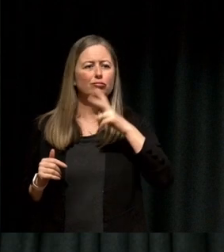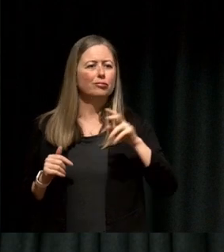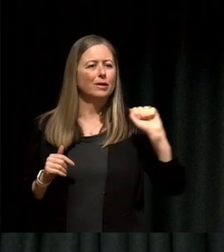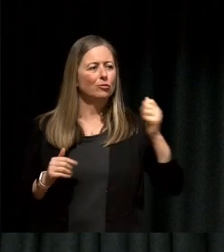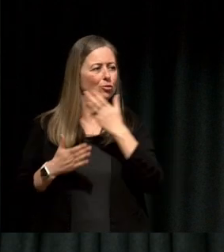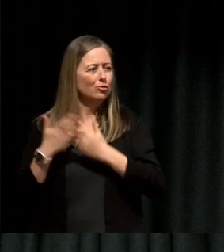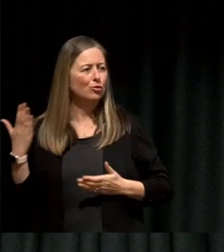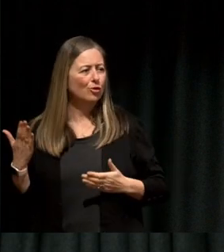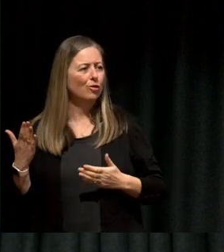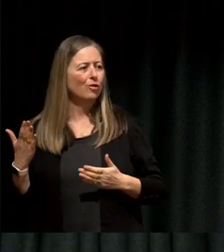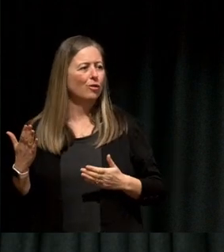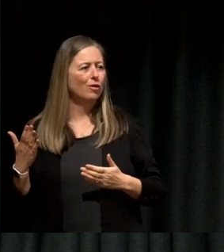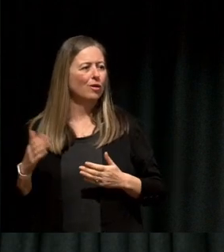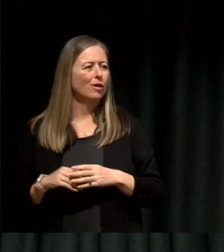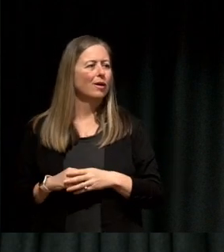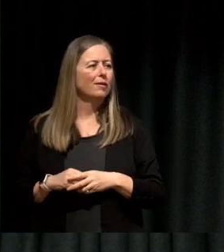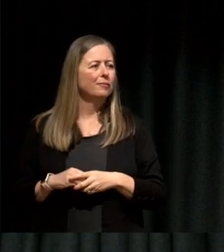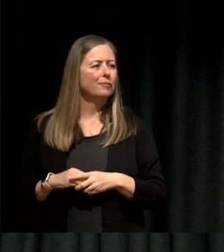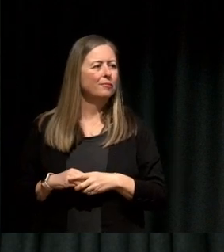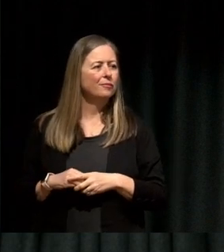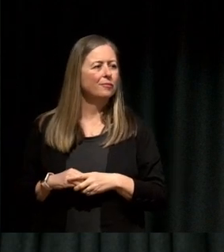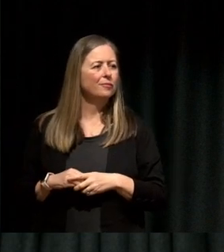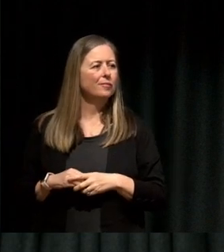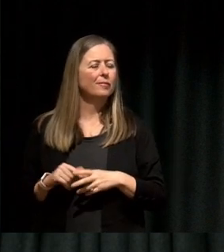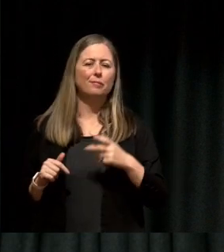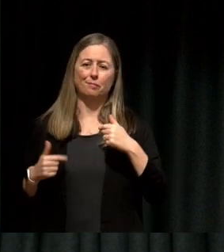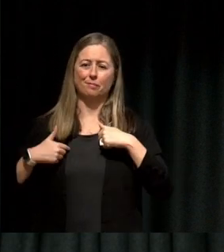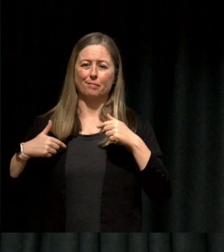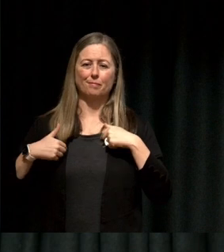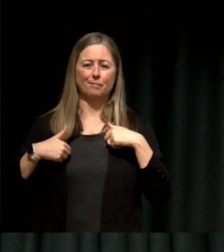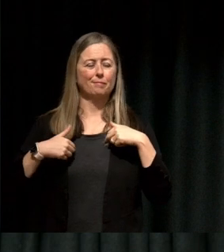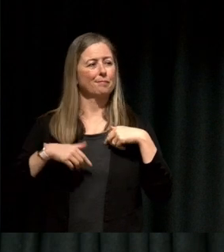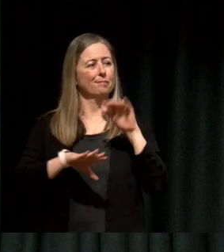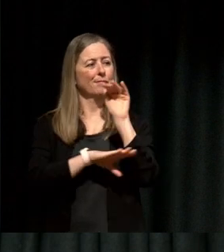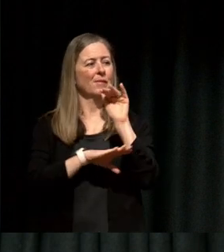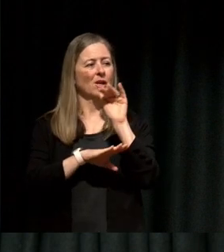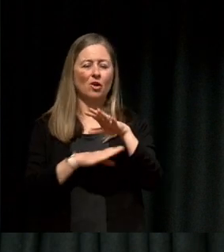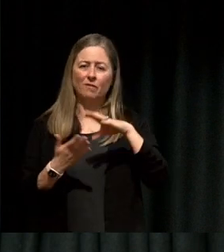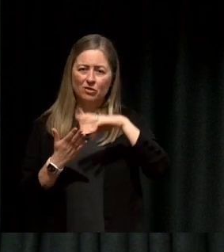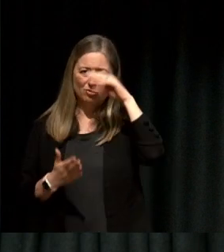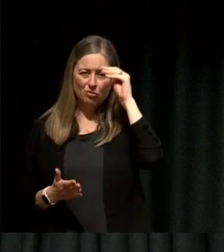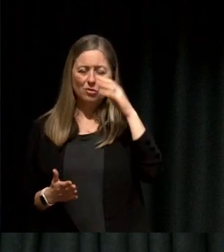But if you're not doing something new, and we as international students we are doing